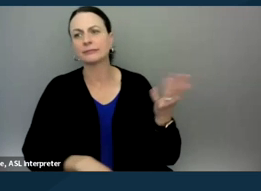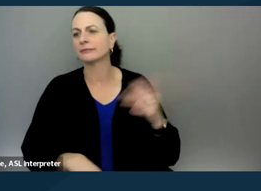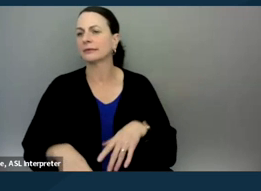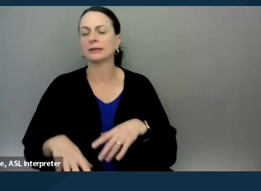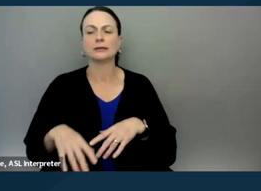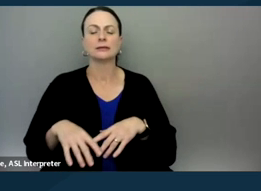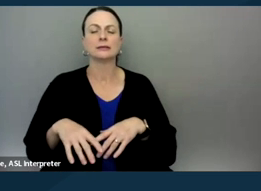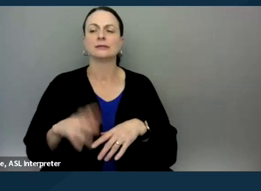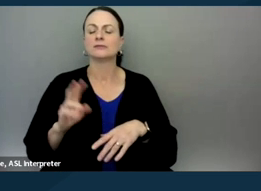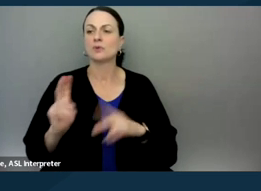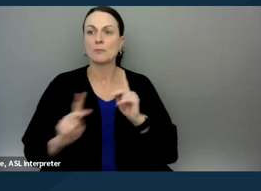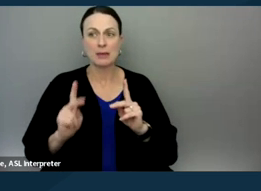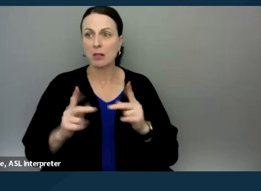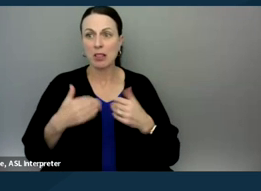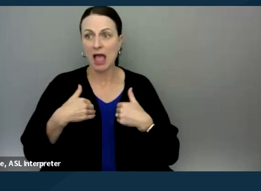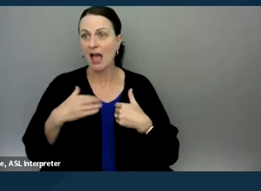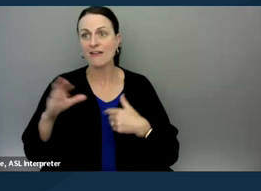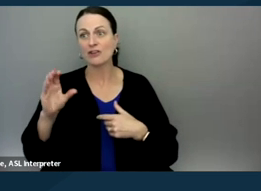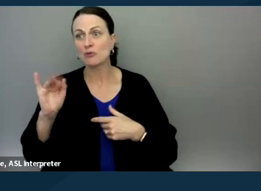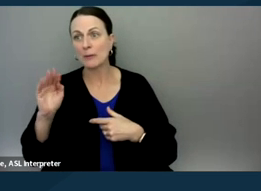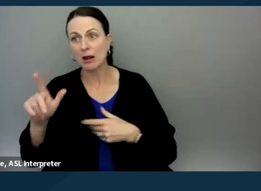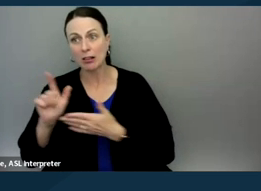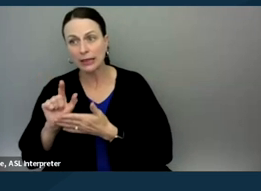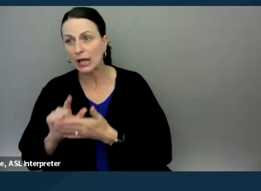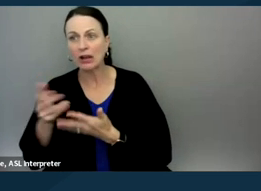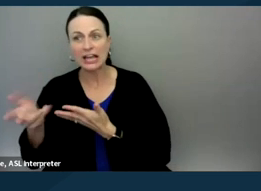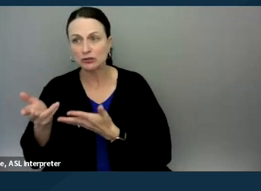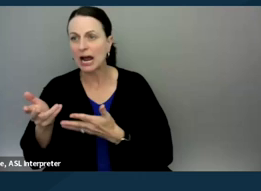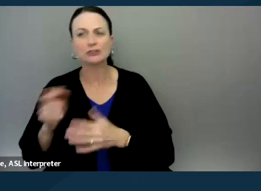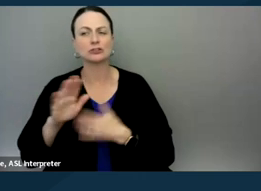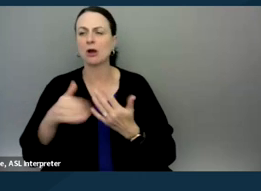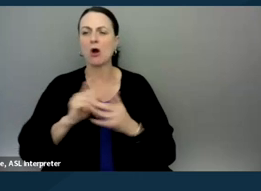in people who have criminal legal interactions, all kinds of situations